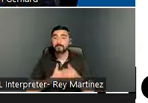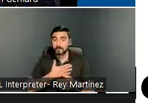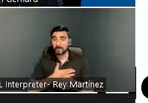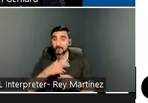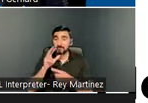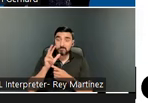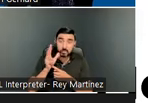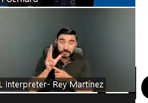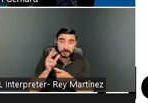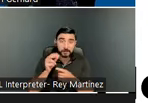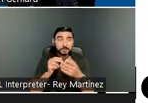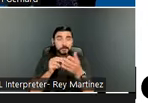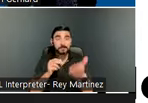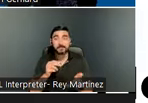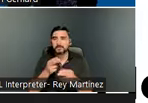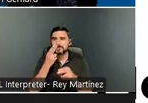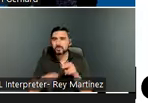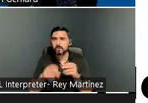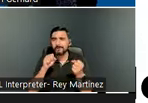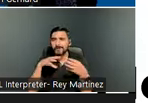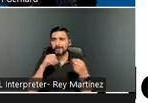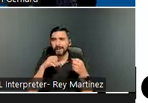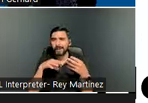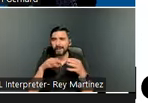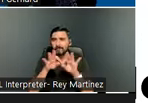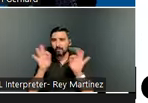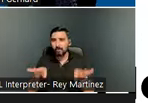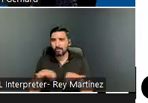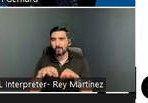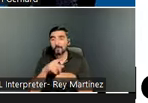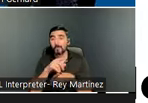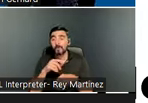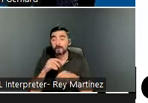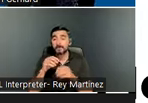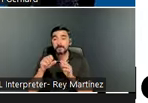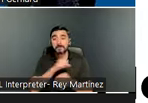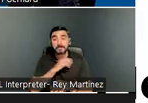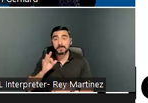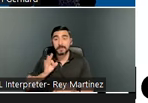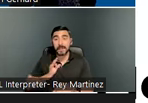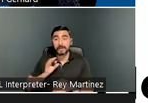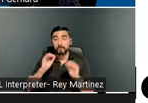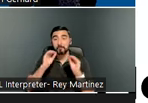to answer our short feedback form. Staff are putting the link in the chat. There are just